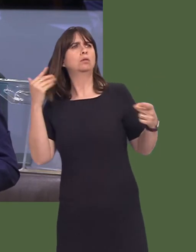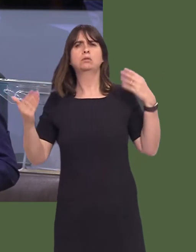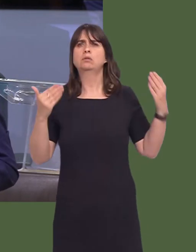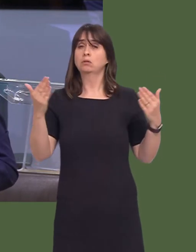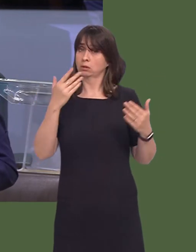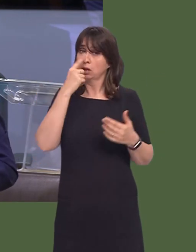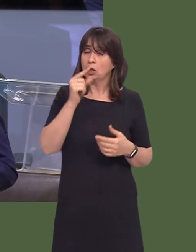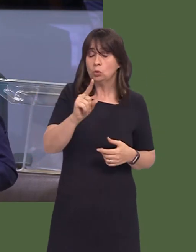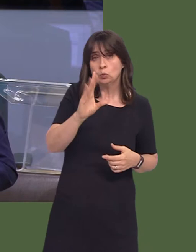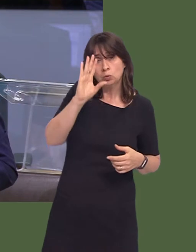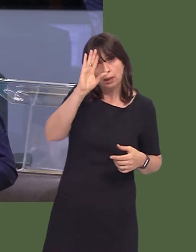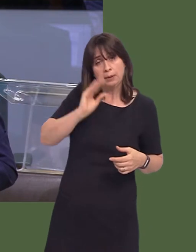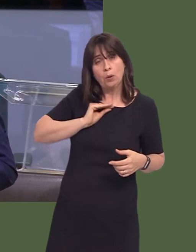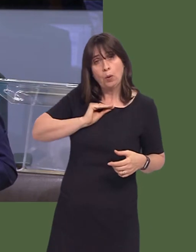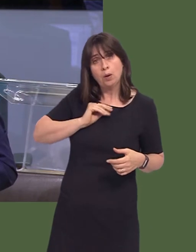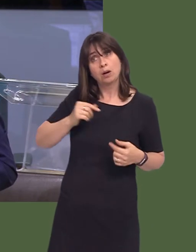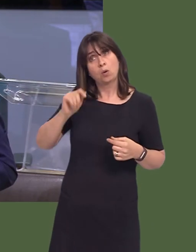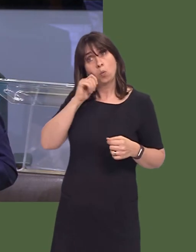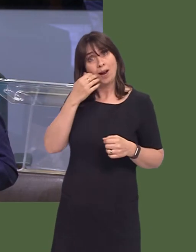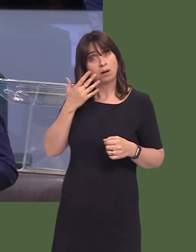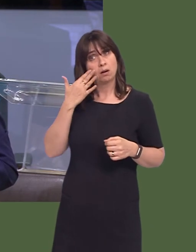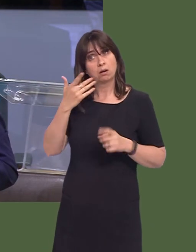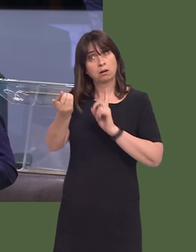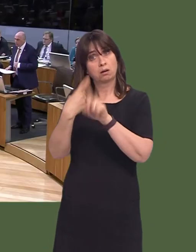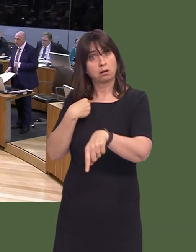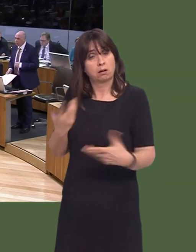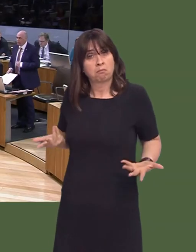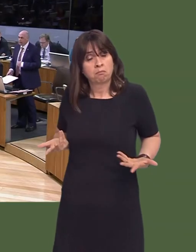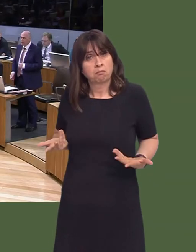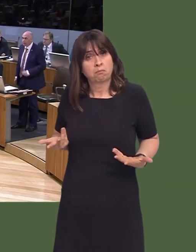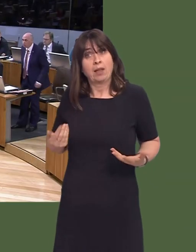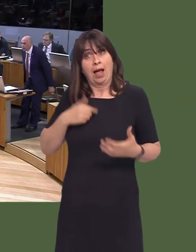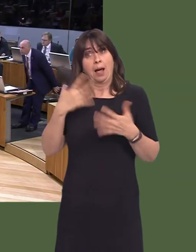you give me an indication of when I will receive a response to my subject access request?